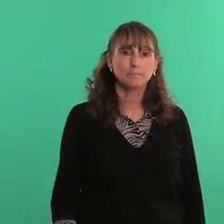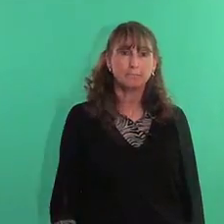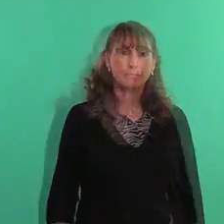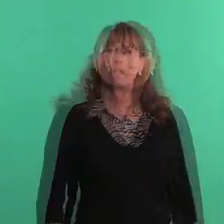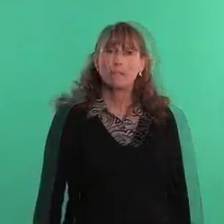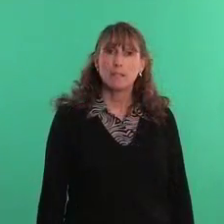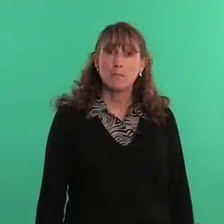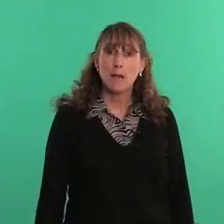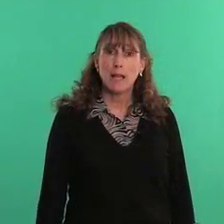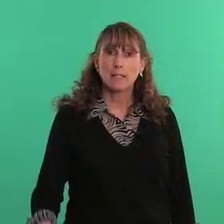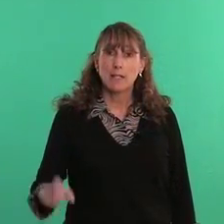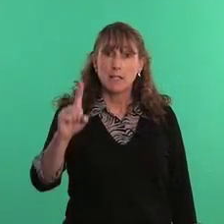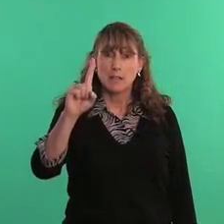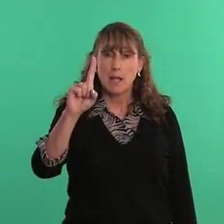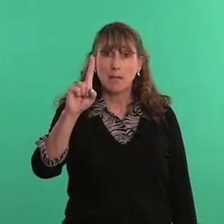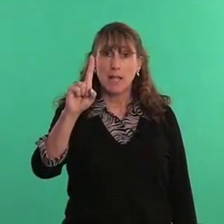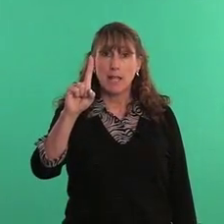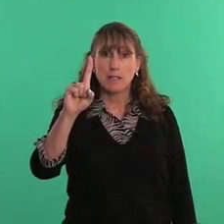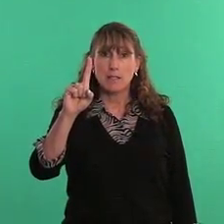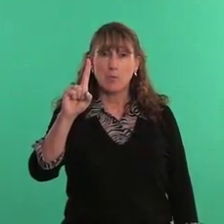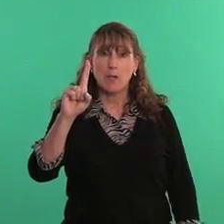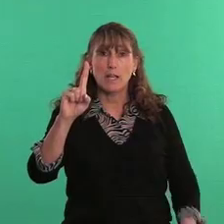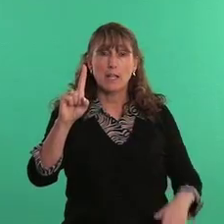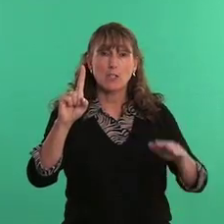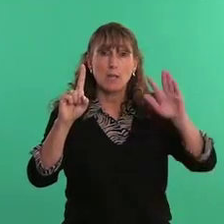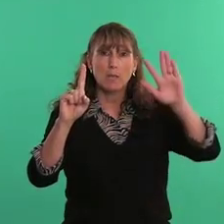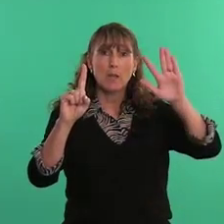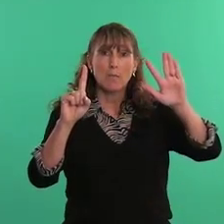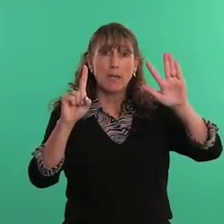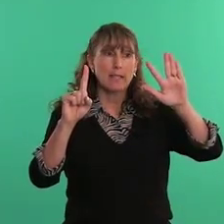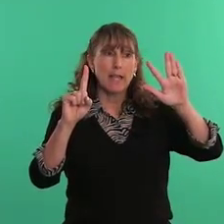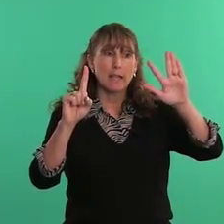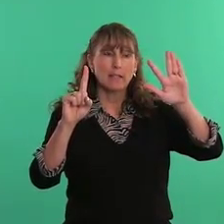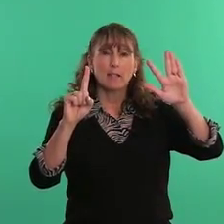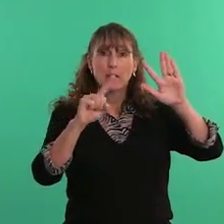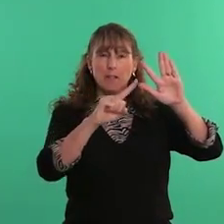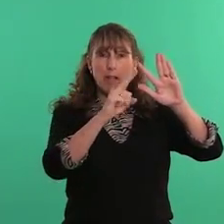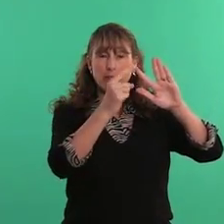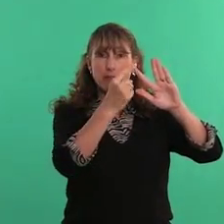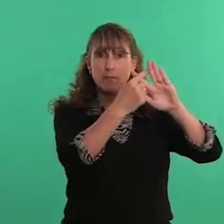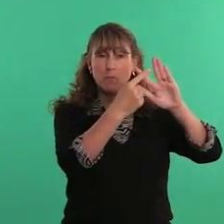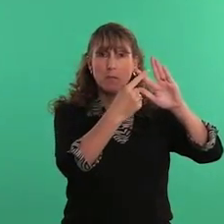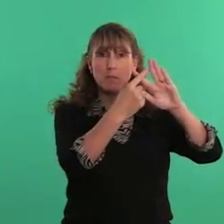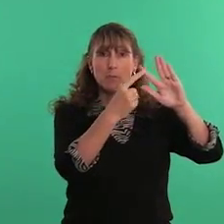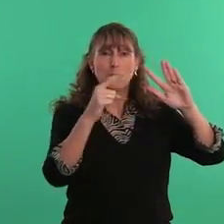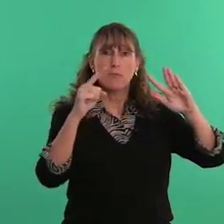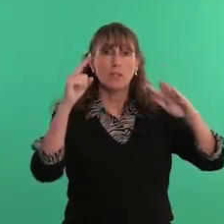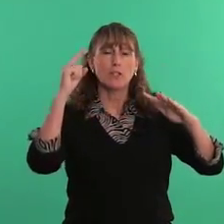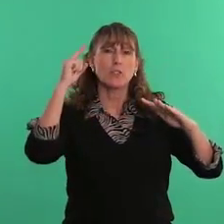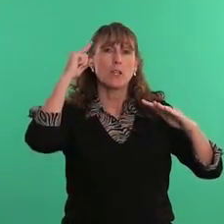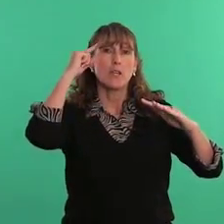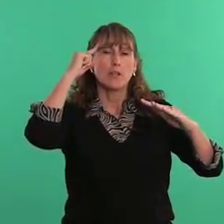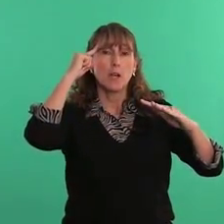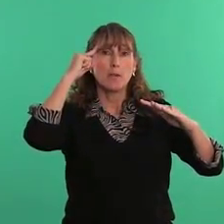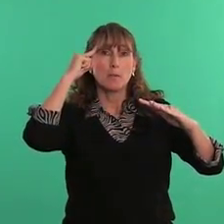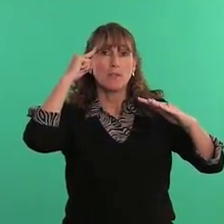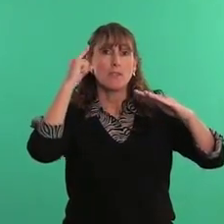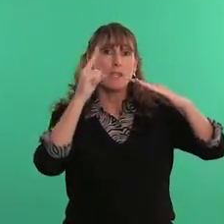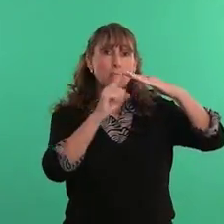slip mind dominant hand is that the one handshape based hand has the space between fingers coming up to think